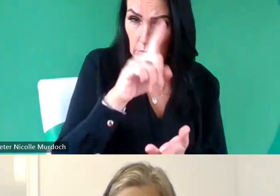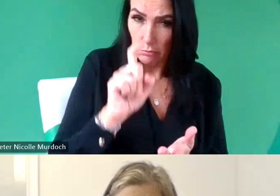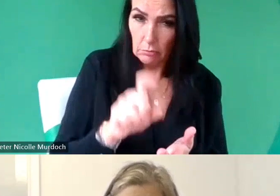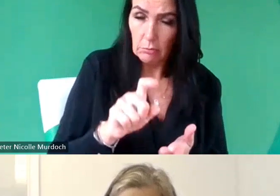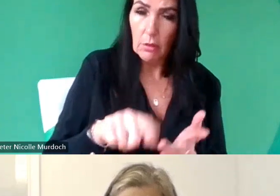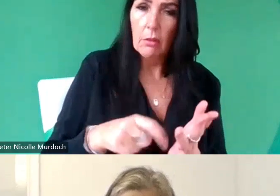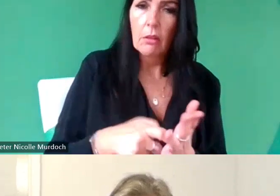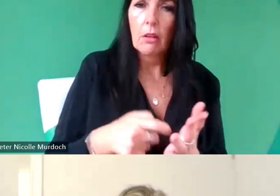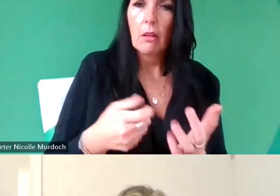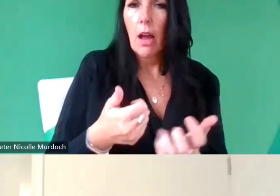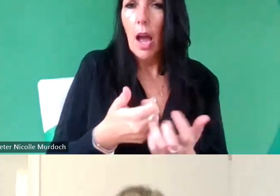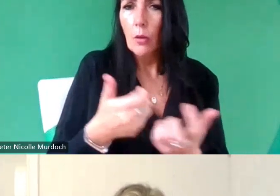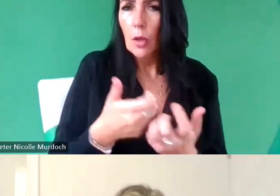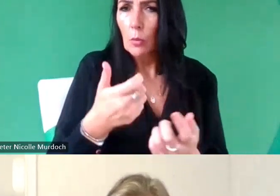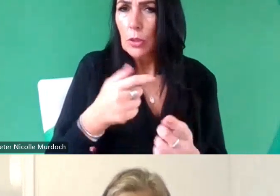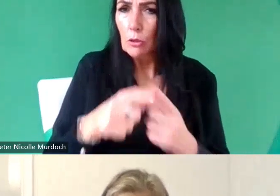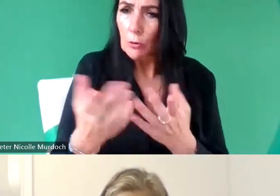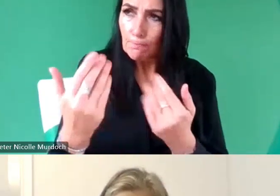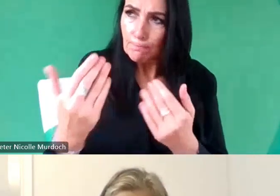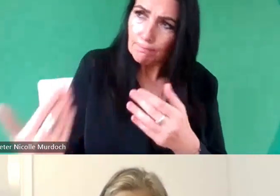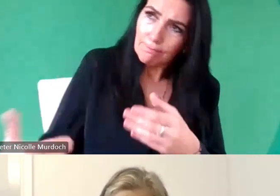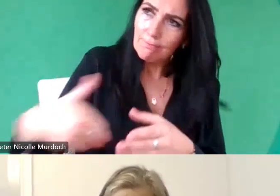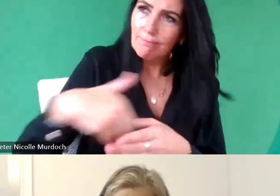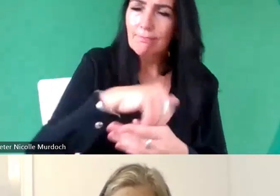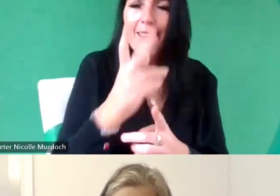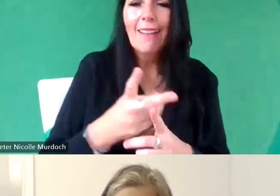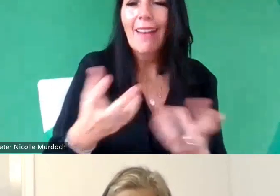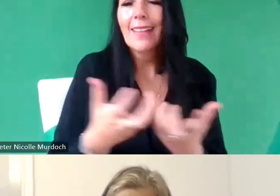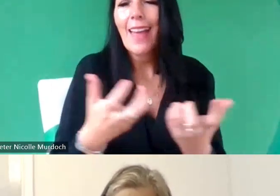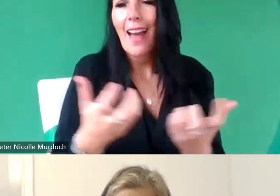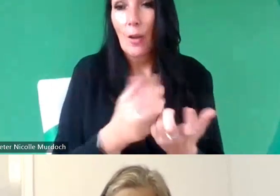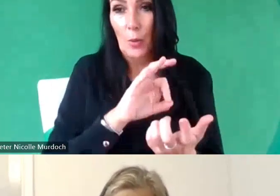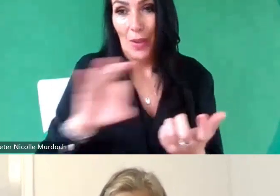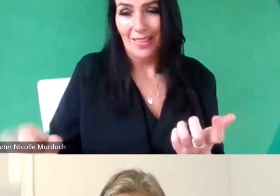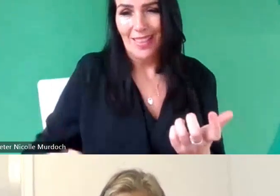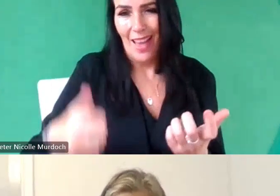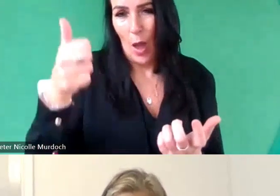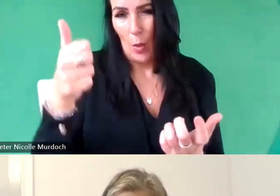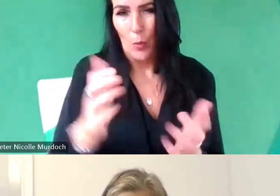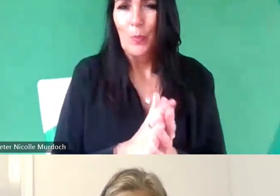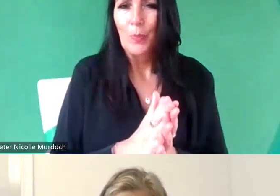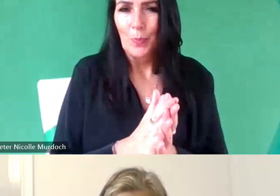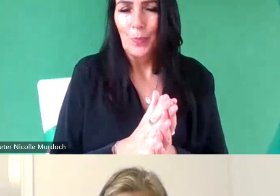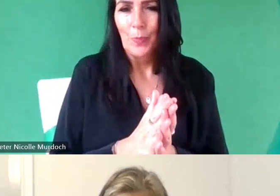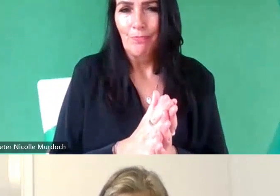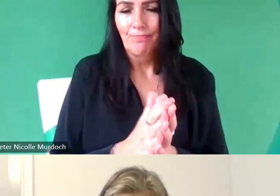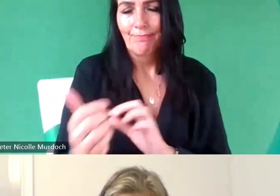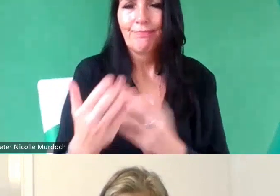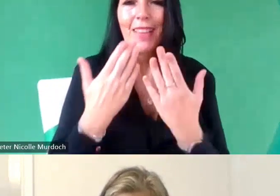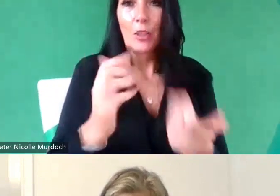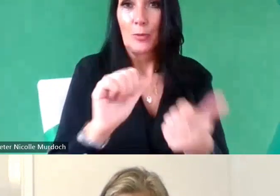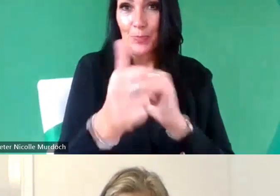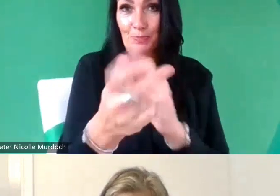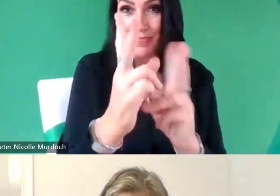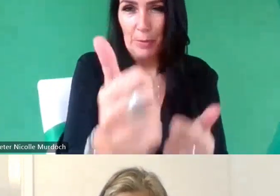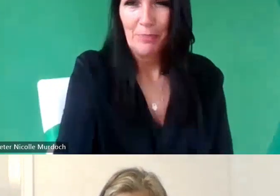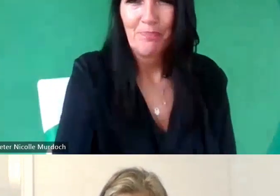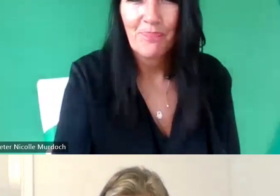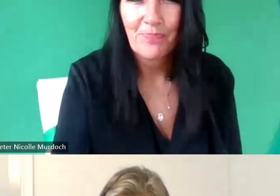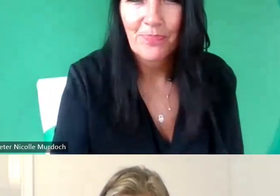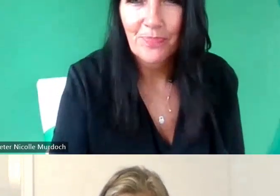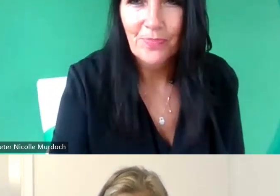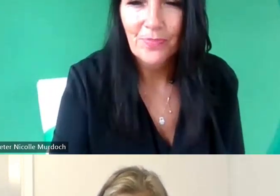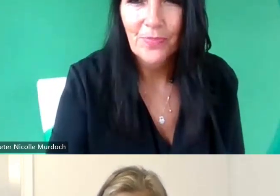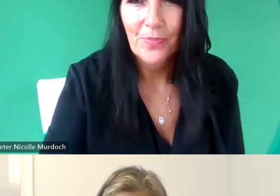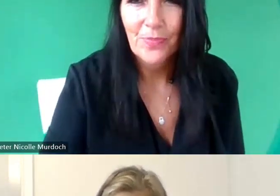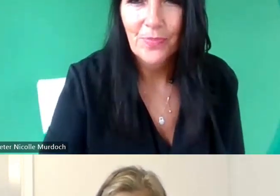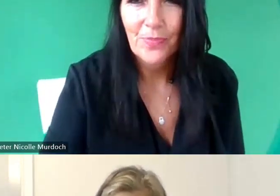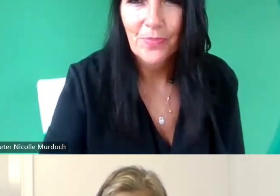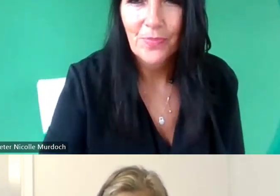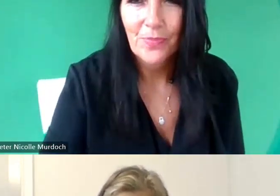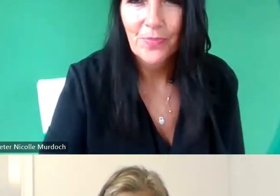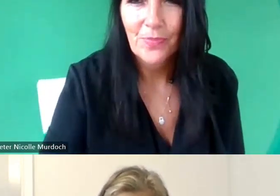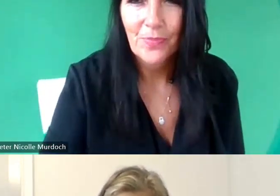I guess trying to re-engage them and it not kind of adventuring into different sources so I mean